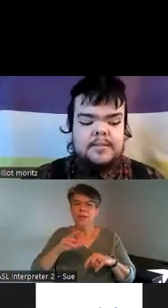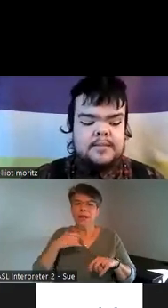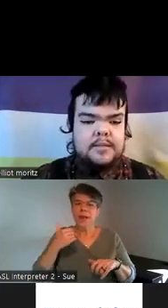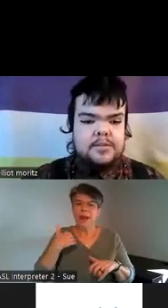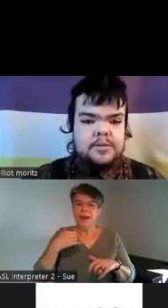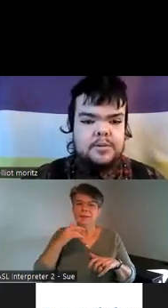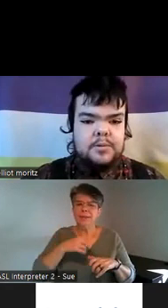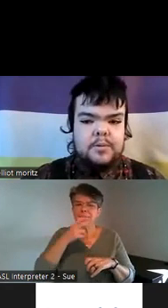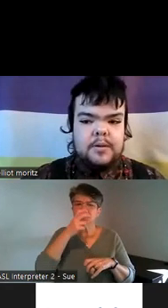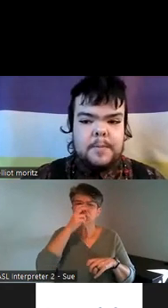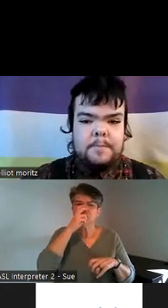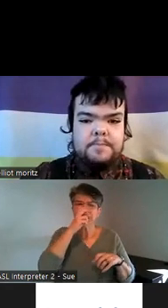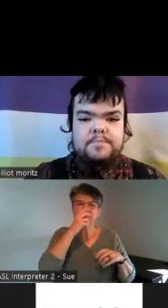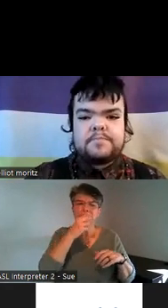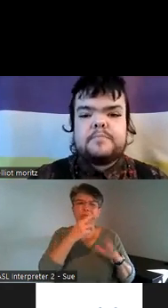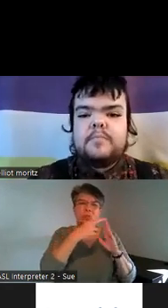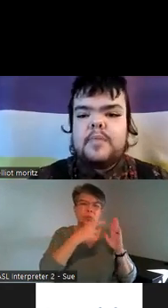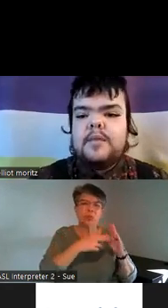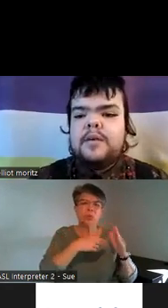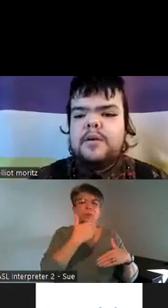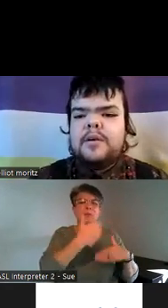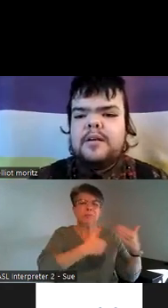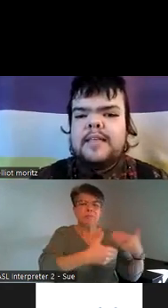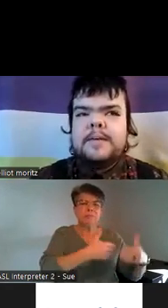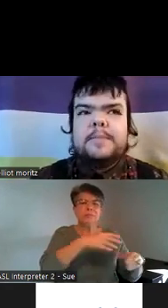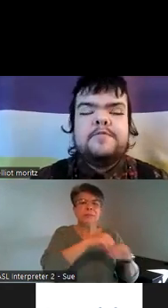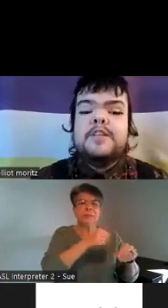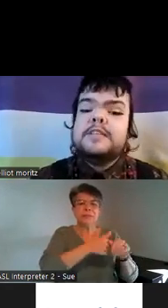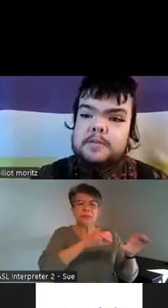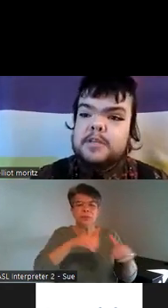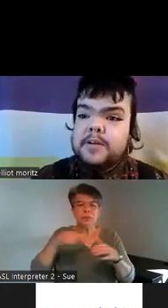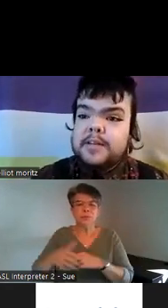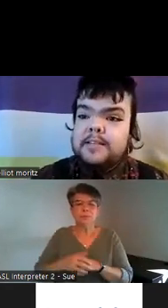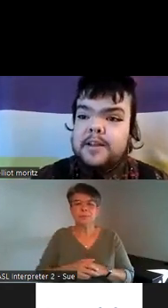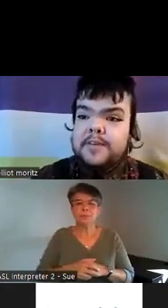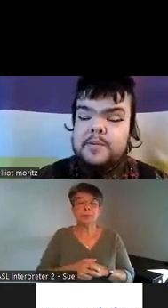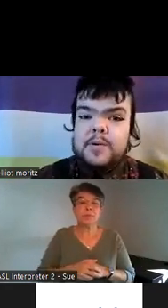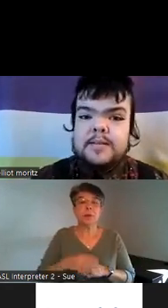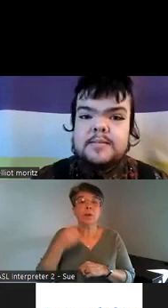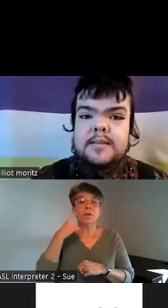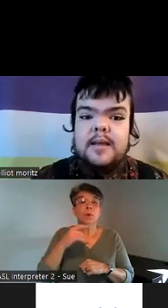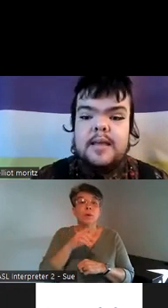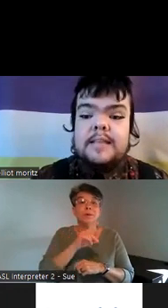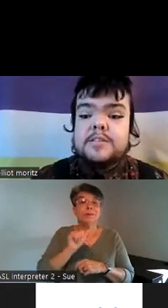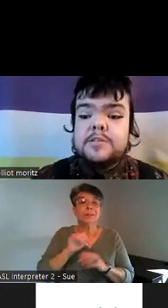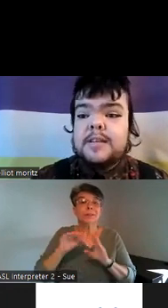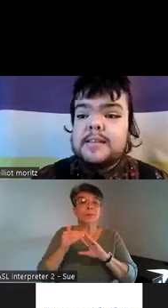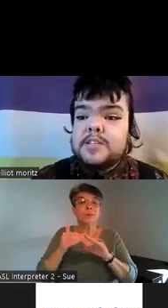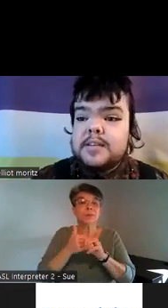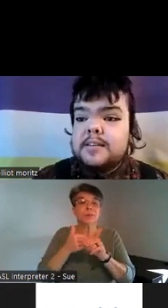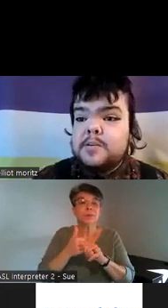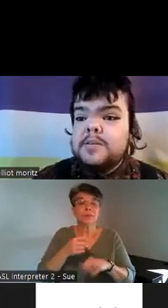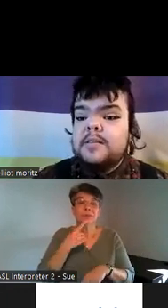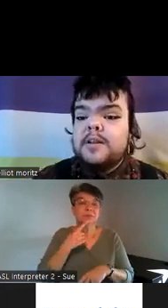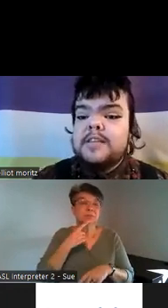us to like for the disabled Community a lot of it was institutionalization it was a lot of